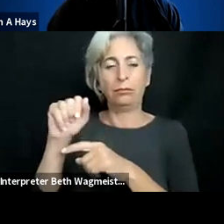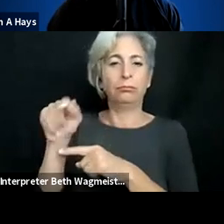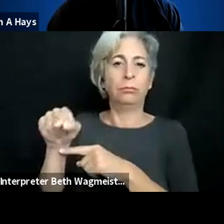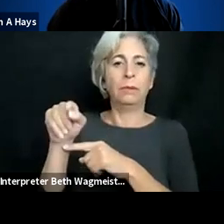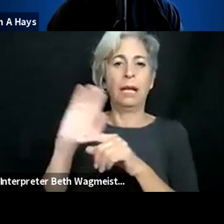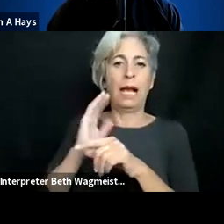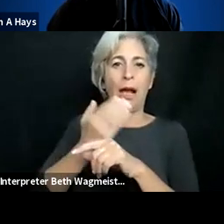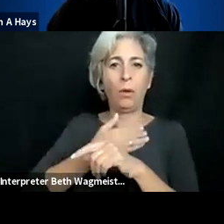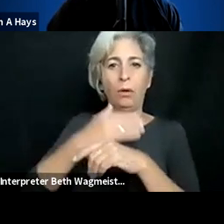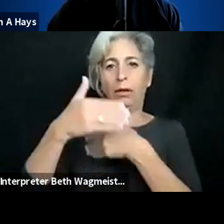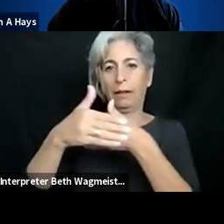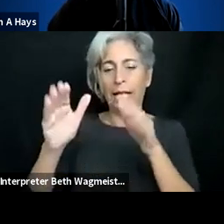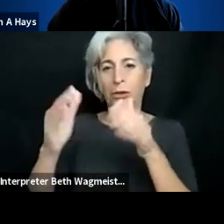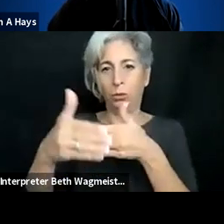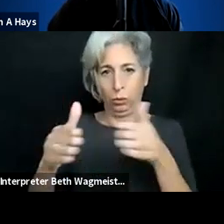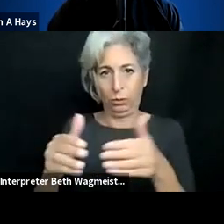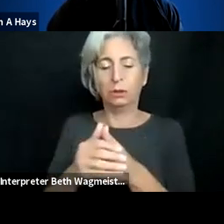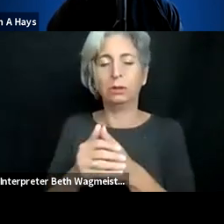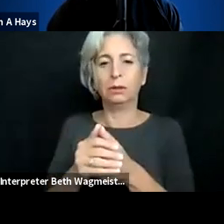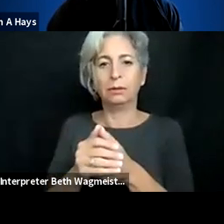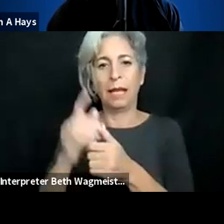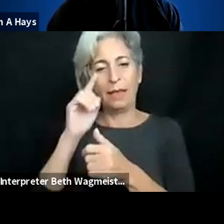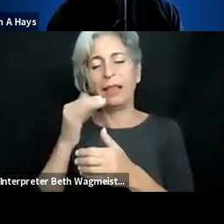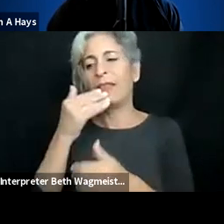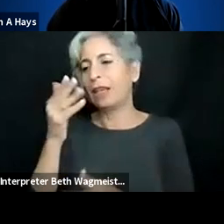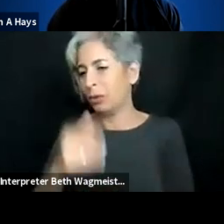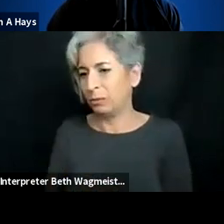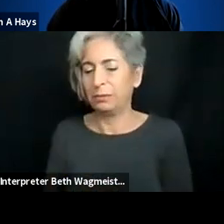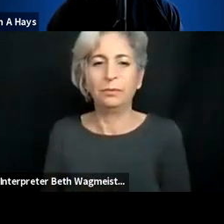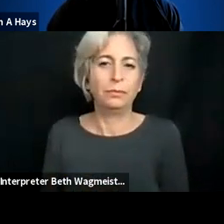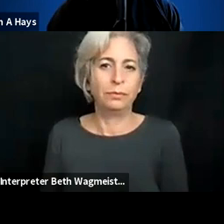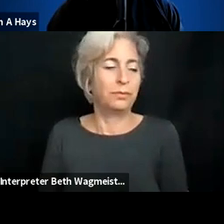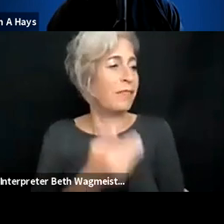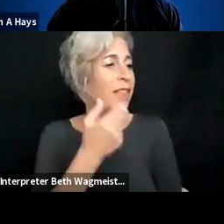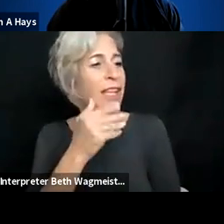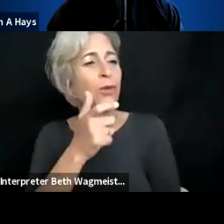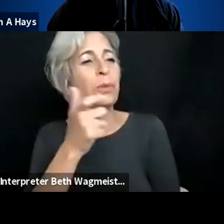also the practicality of the application in artificial intelligence in classes. So that's what I think. Thank you.